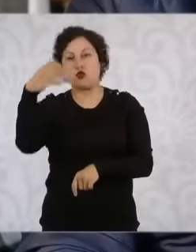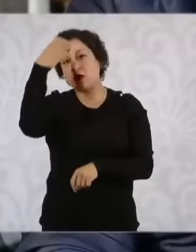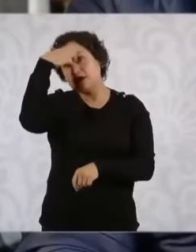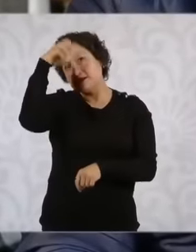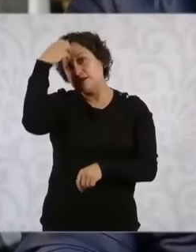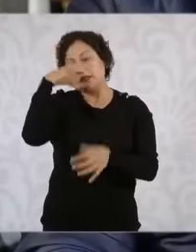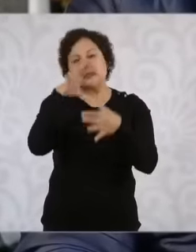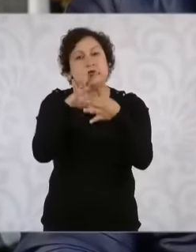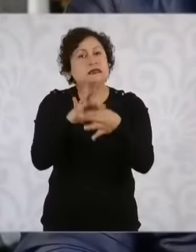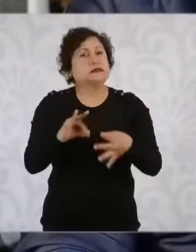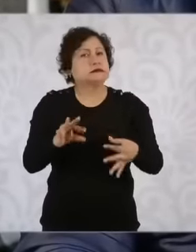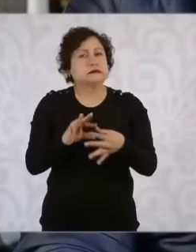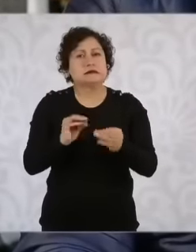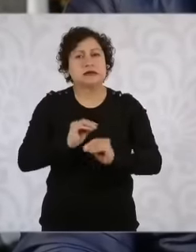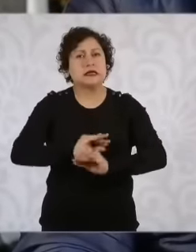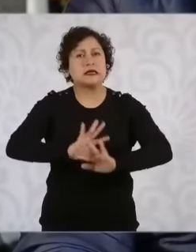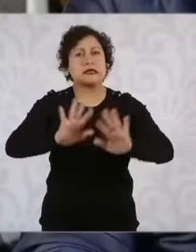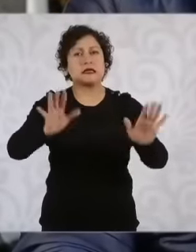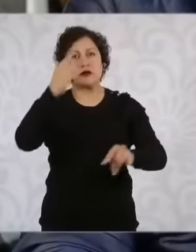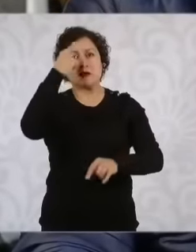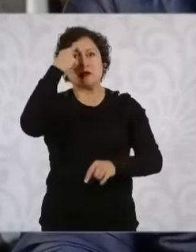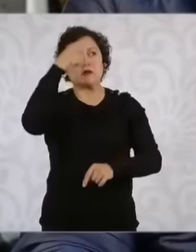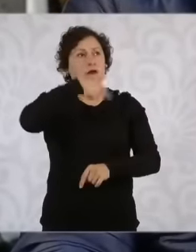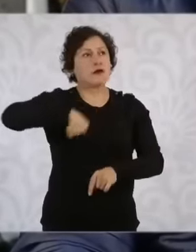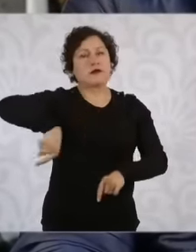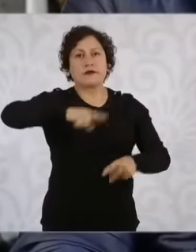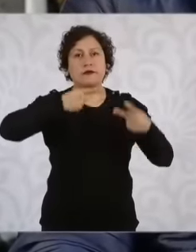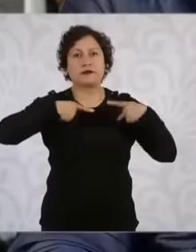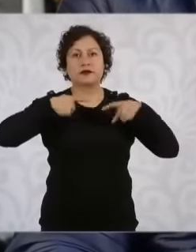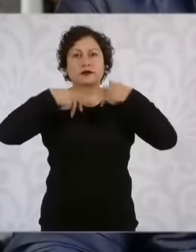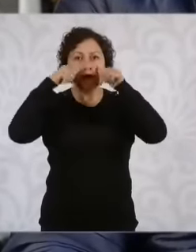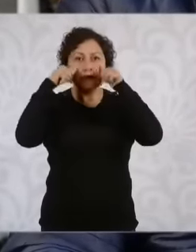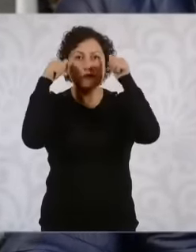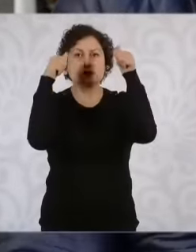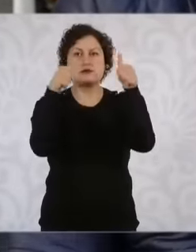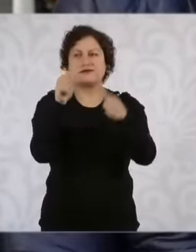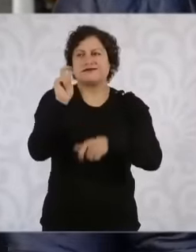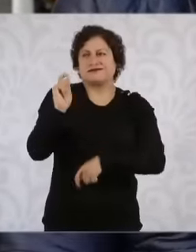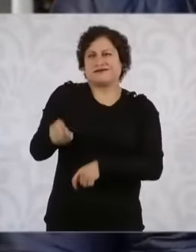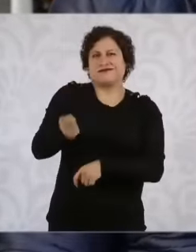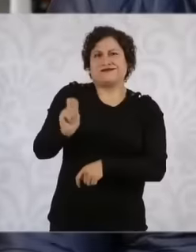issue for the population that does not understand it does not appreciate it, I tell you the law, I think it is very